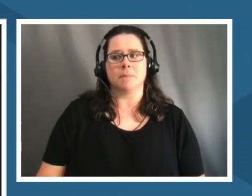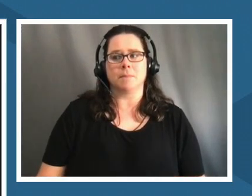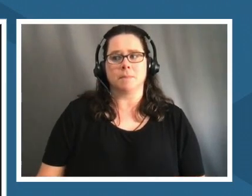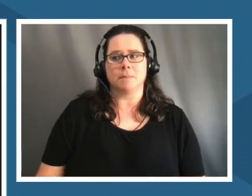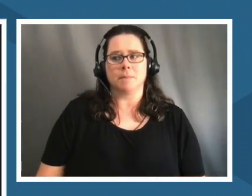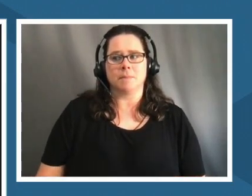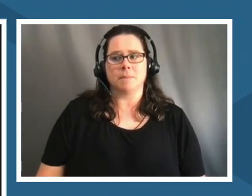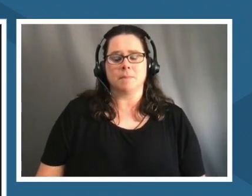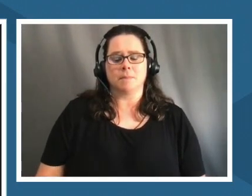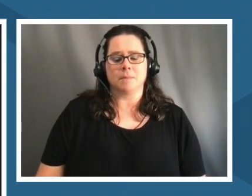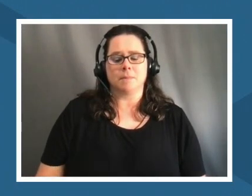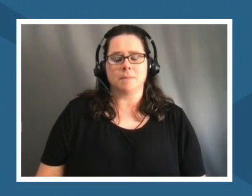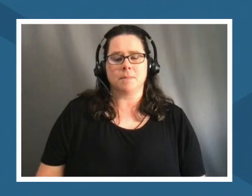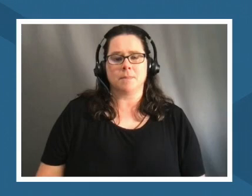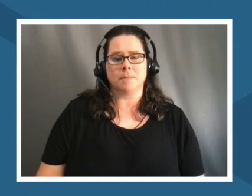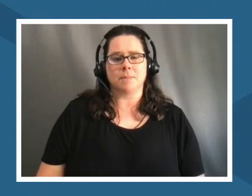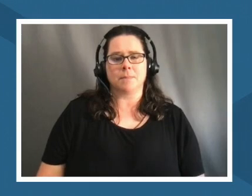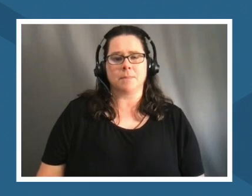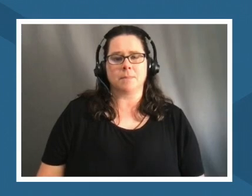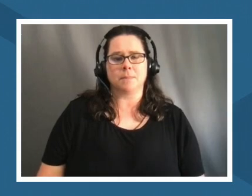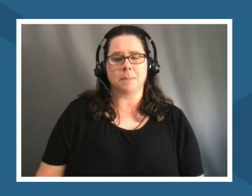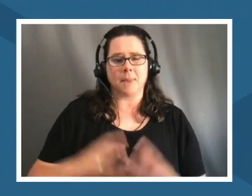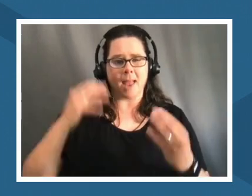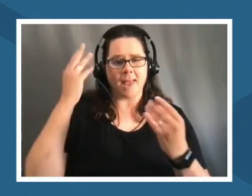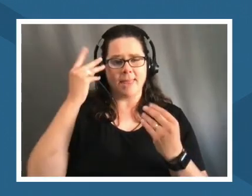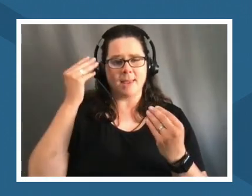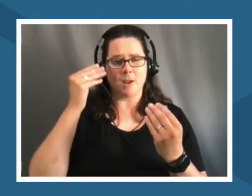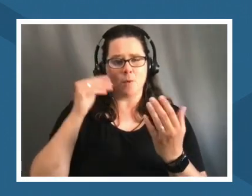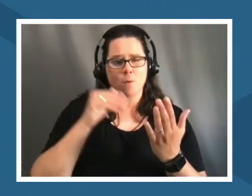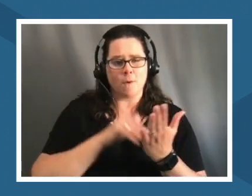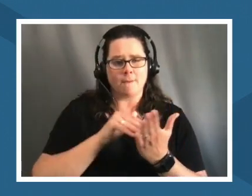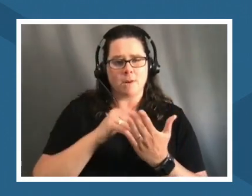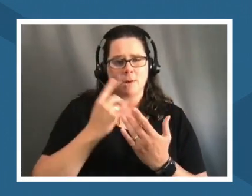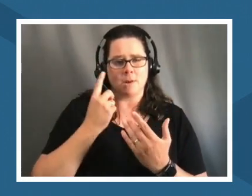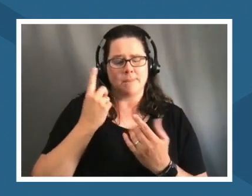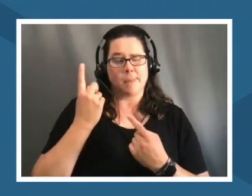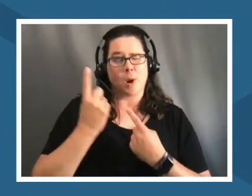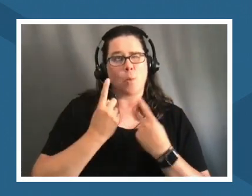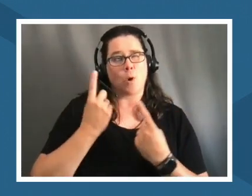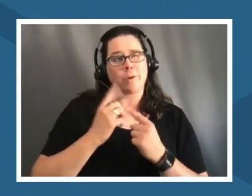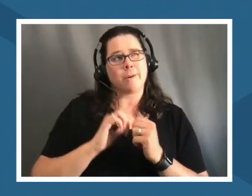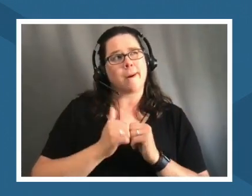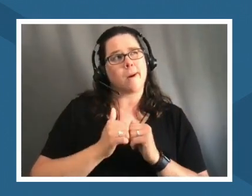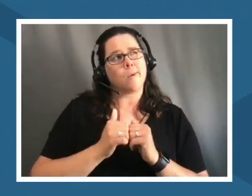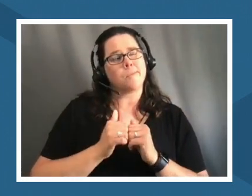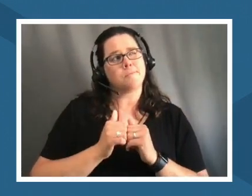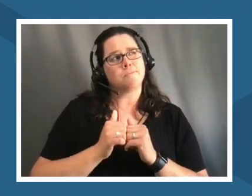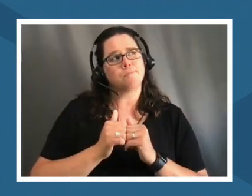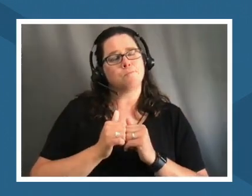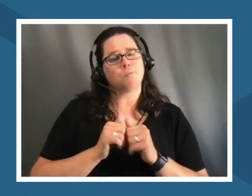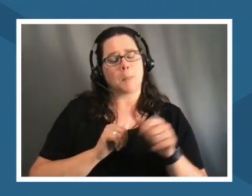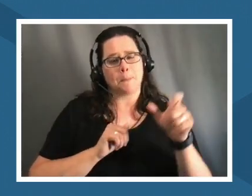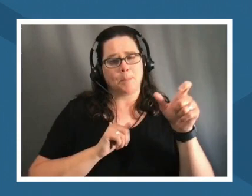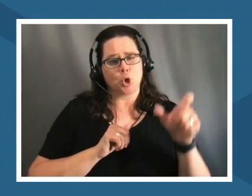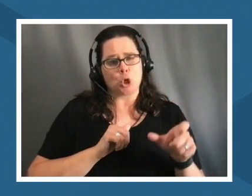i wonder about how someone who may be a little bit more less